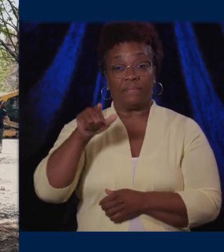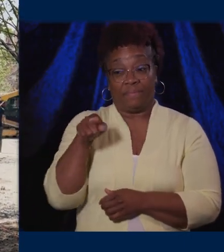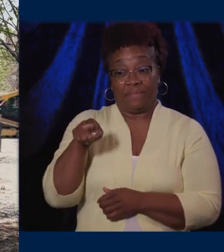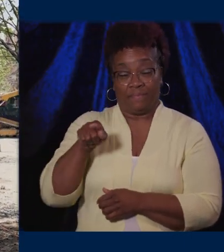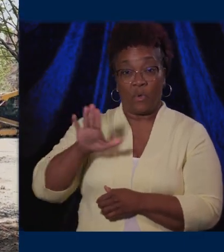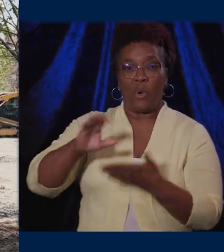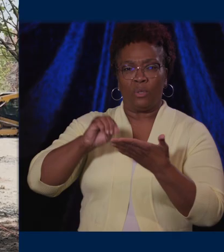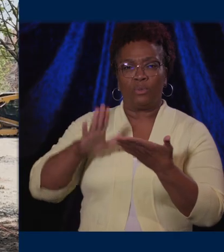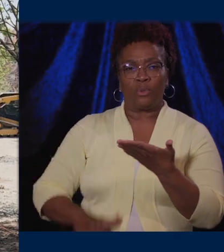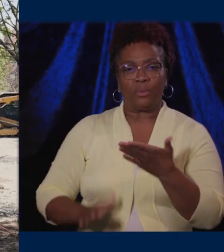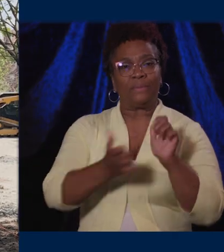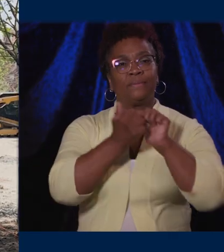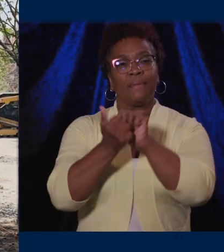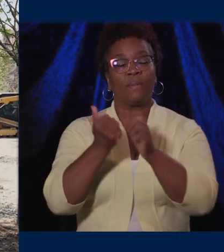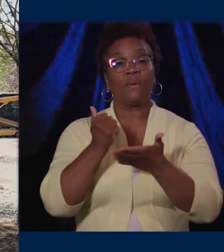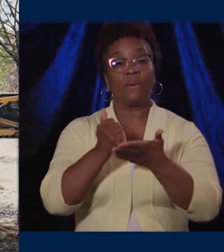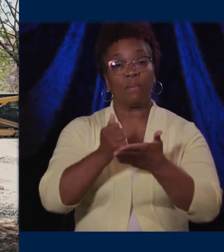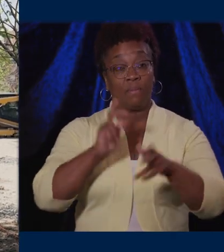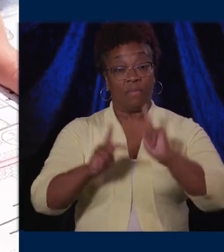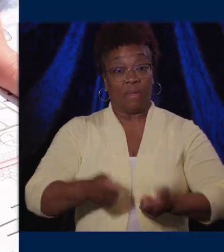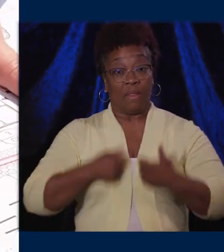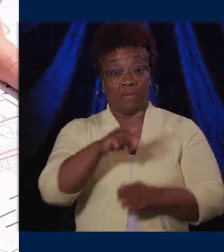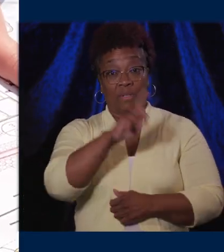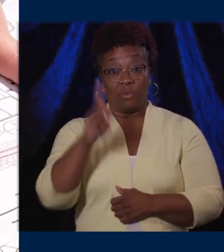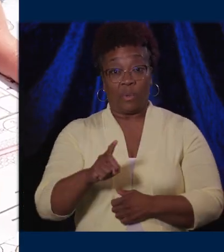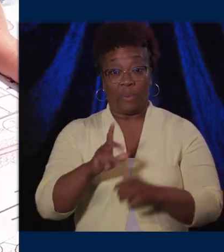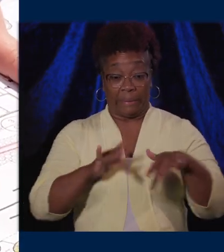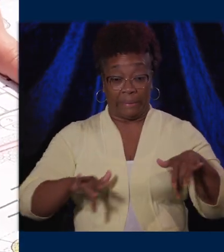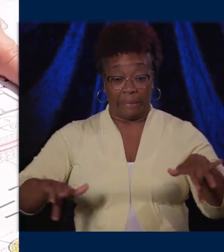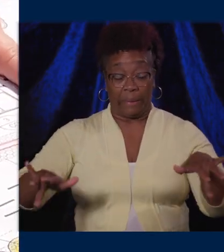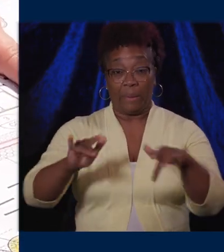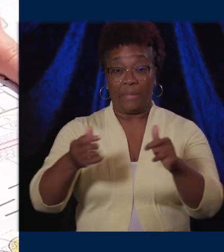the vacant land acquisition process. Together, they’re transforming neighborhoods